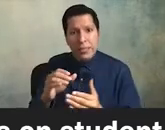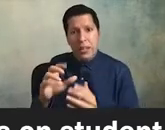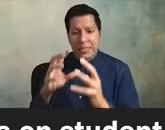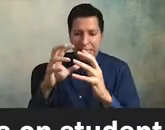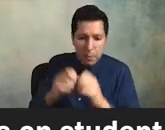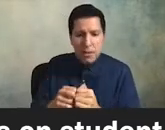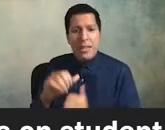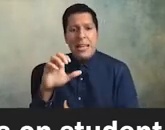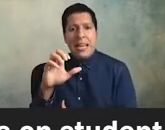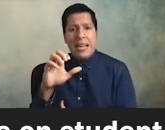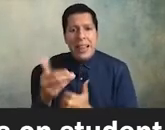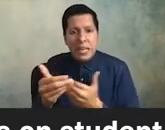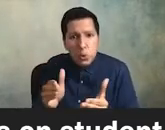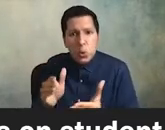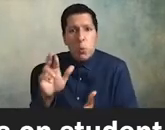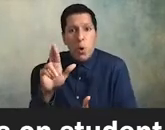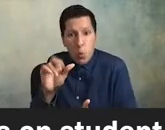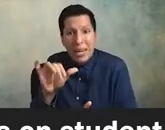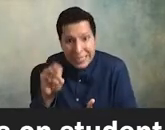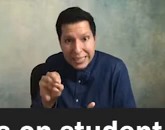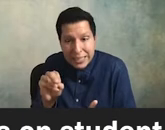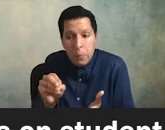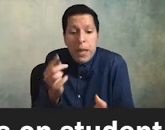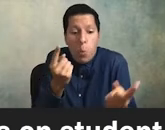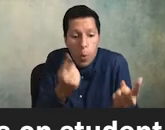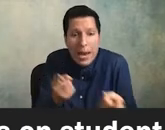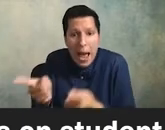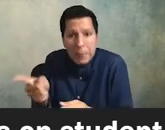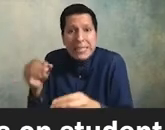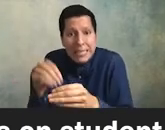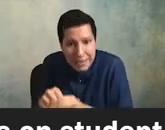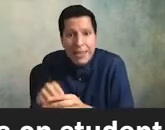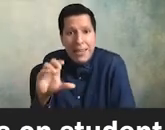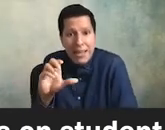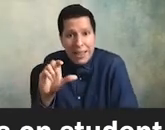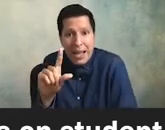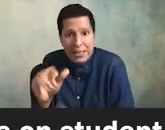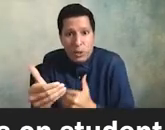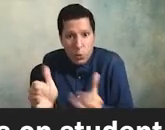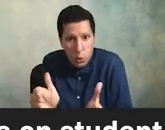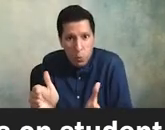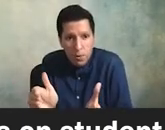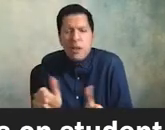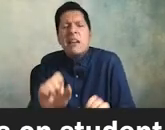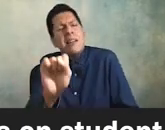the things that happen in classrooms yes people come to your beautiful university student union